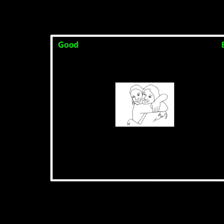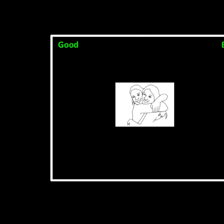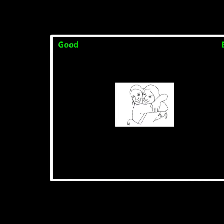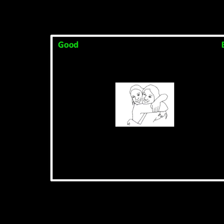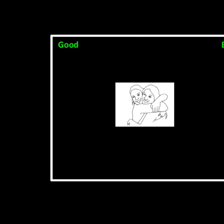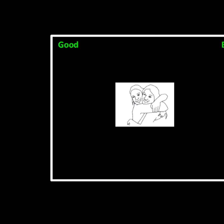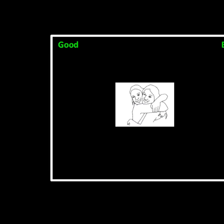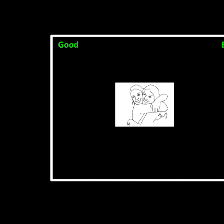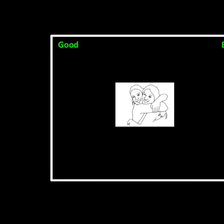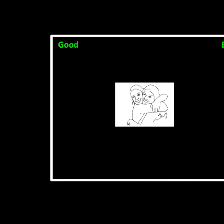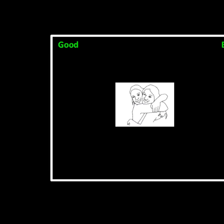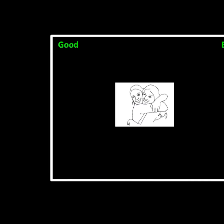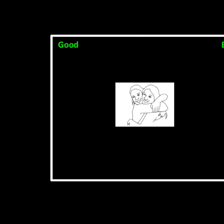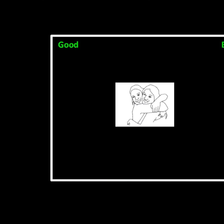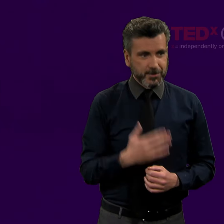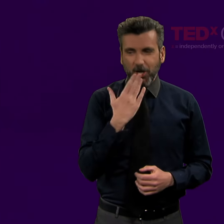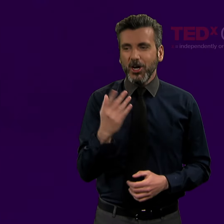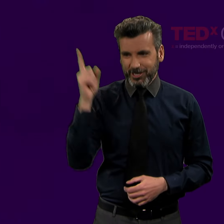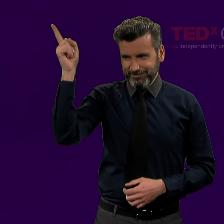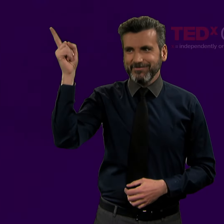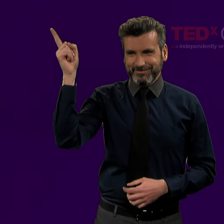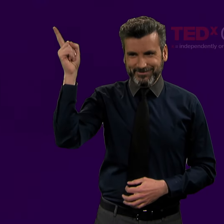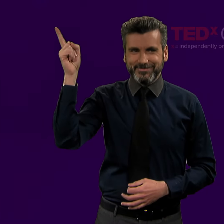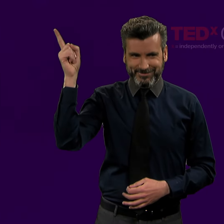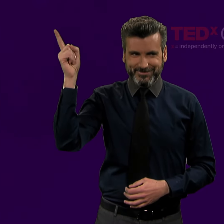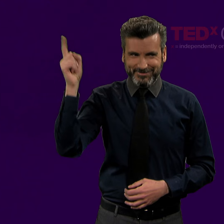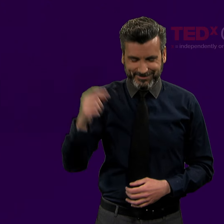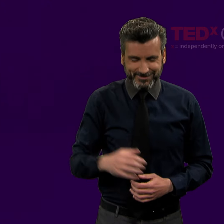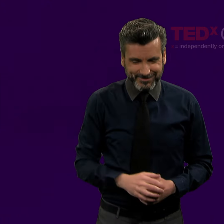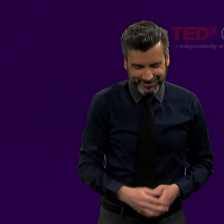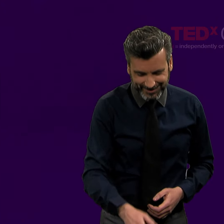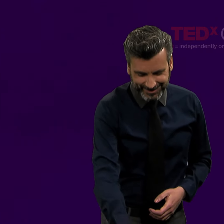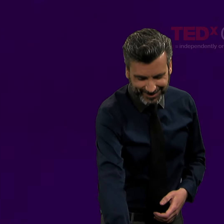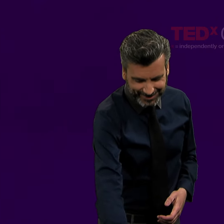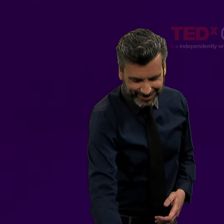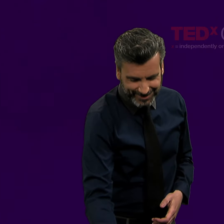[Good (left) Bad (right) (picture - hugging)] Okay, so that's good. Well done, people, you're with me.